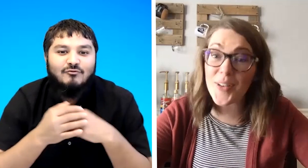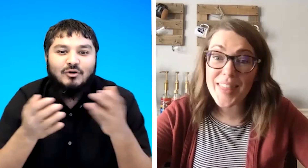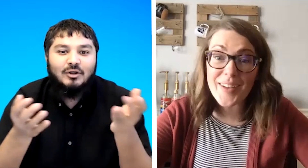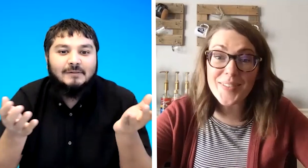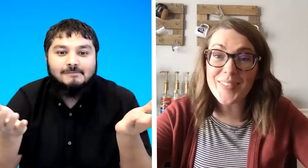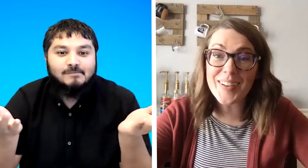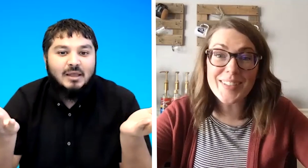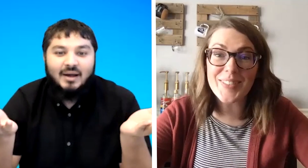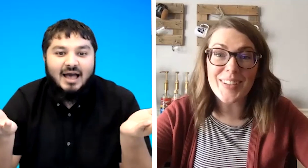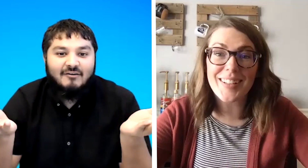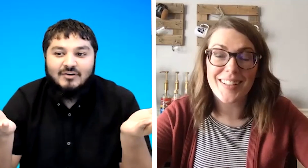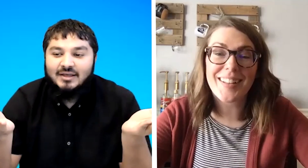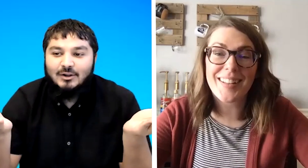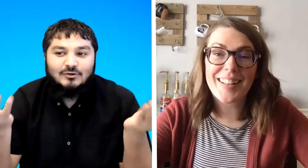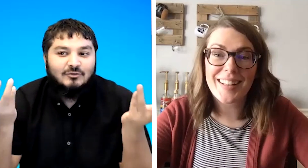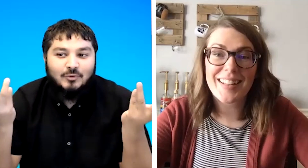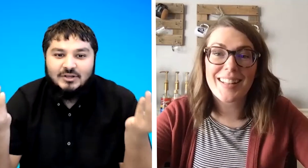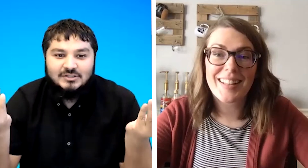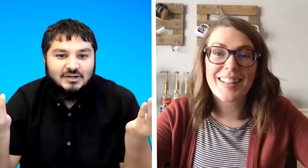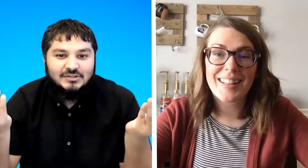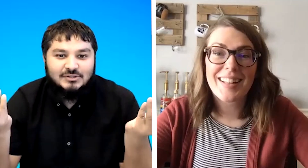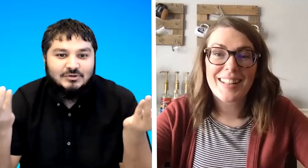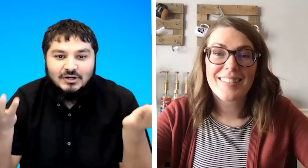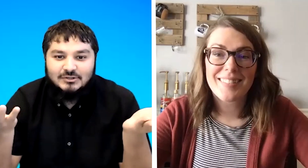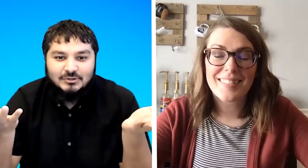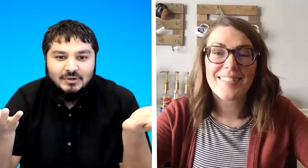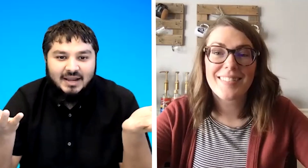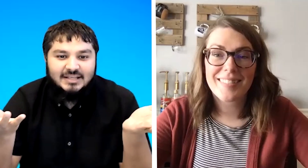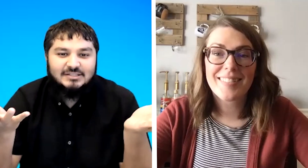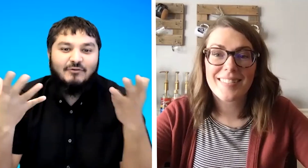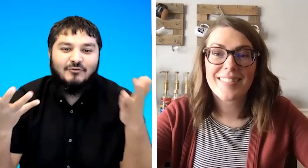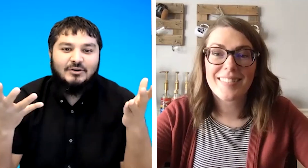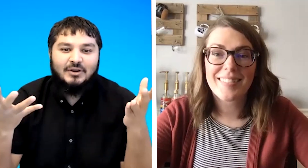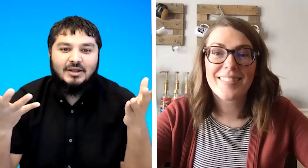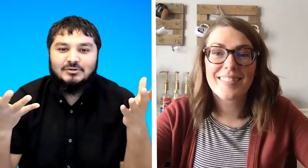that would be wonderful i have lots of questions to ask you and it's different you get to see